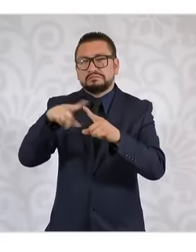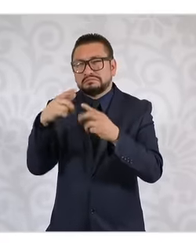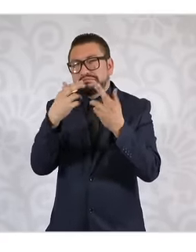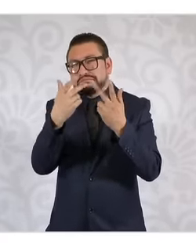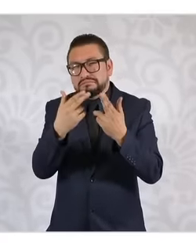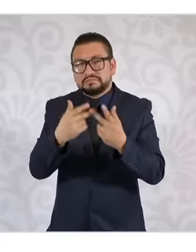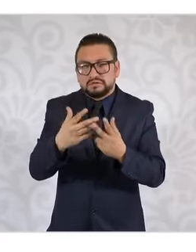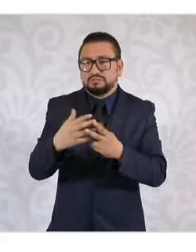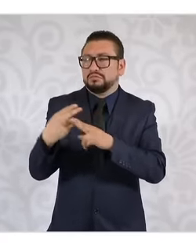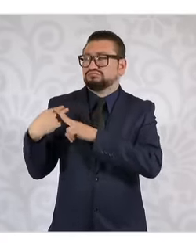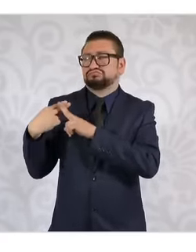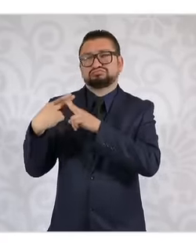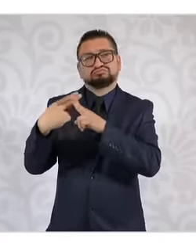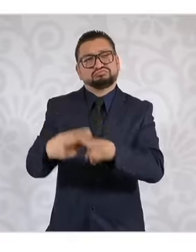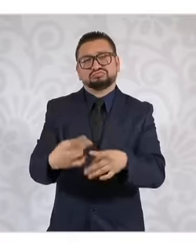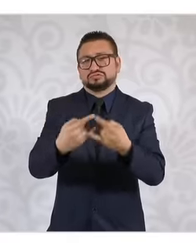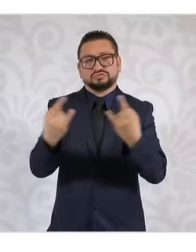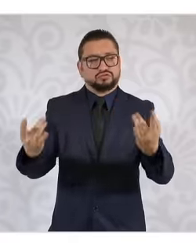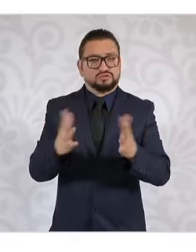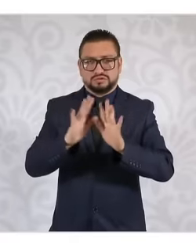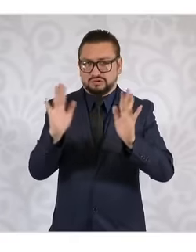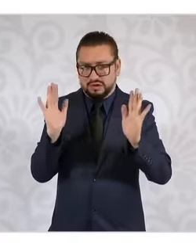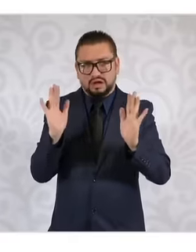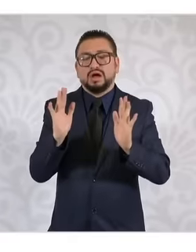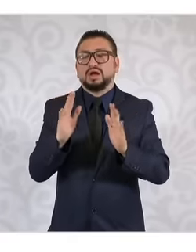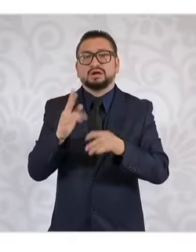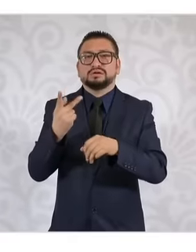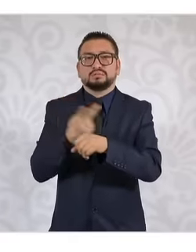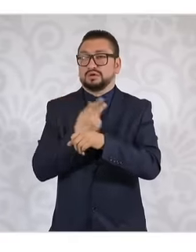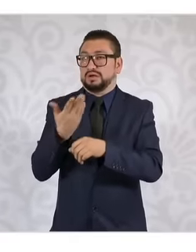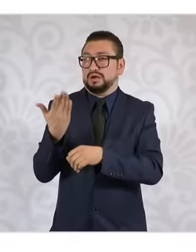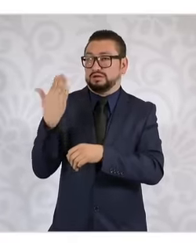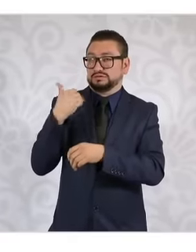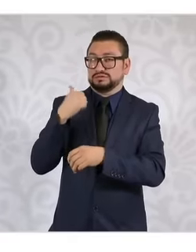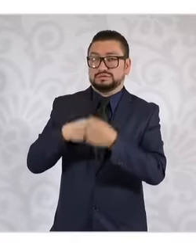historically. It's not that it was done in the previous six-year period. This comes from many